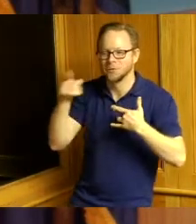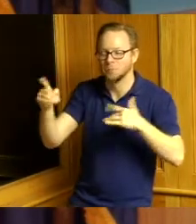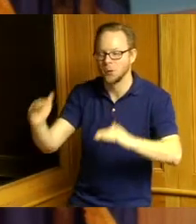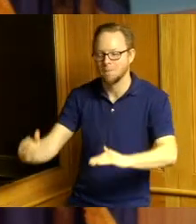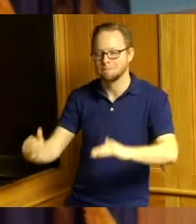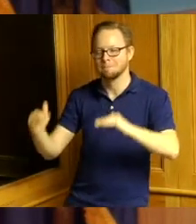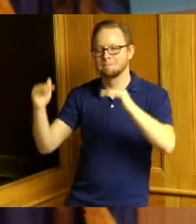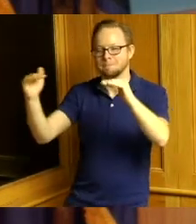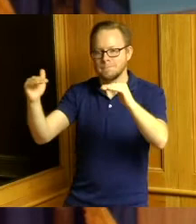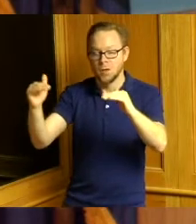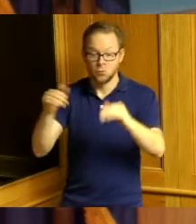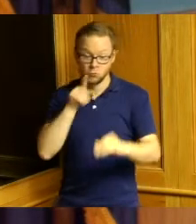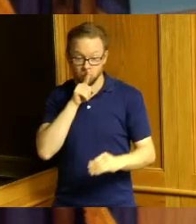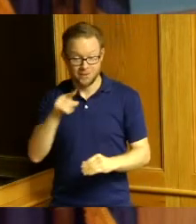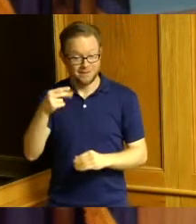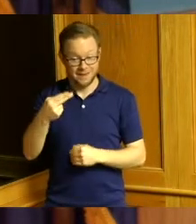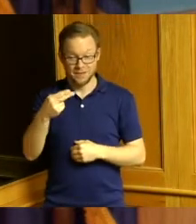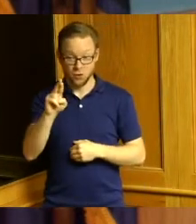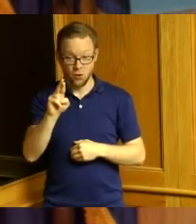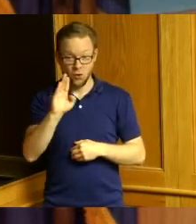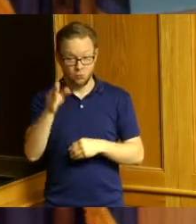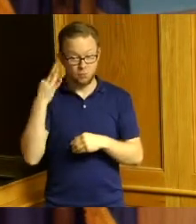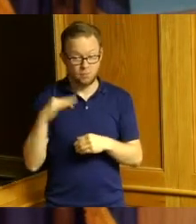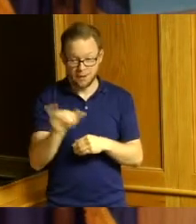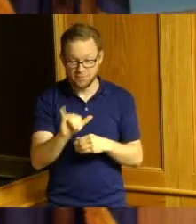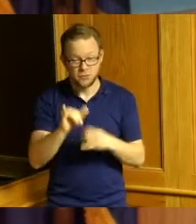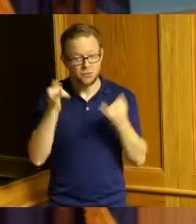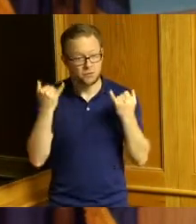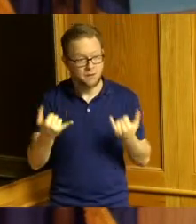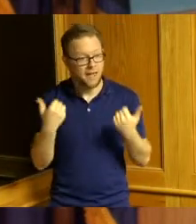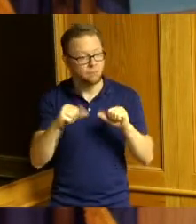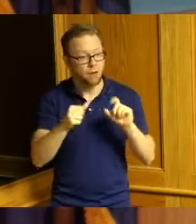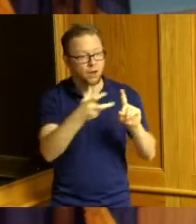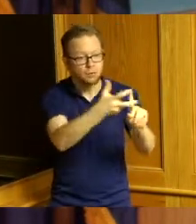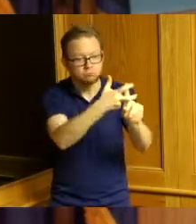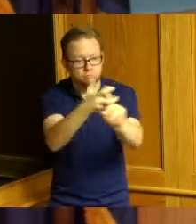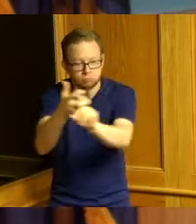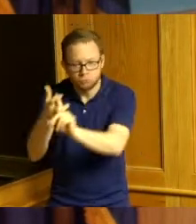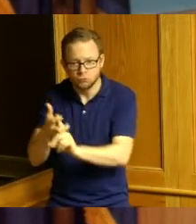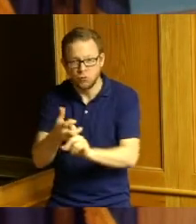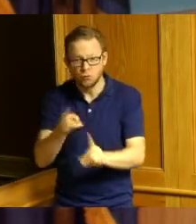an hr perspective at a time where we're recruiting people to let people know that you could come into